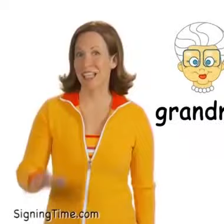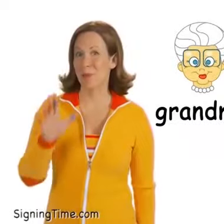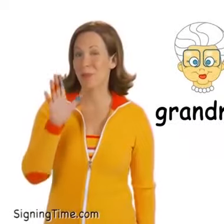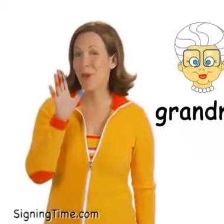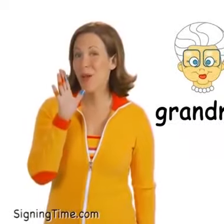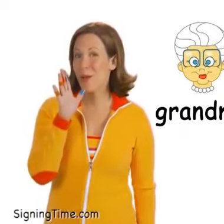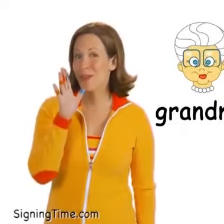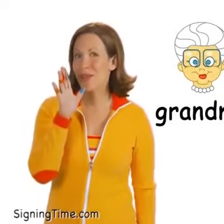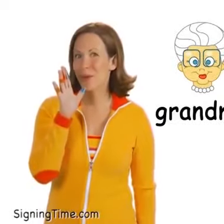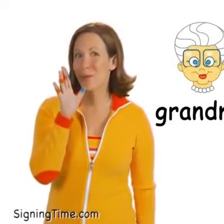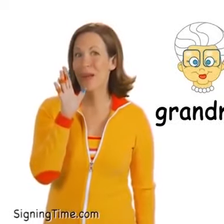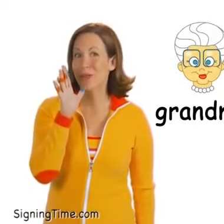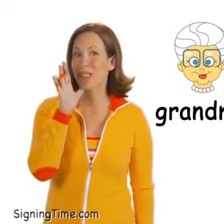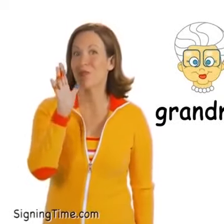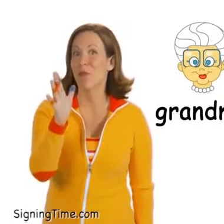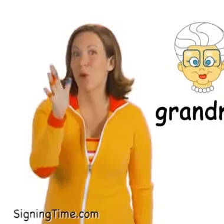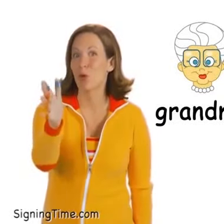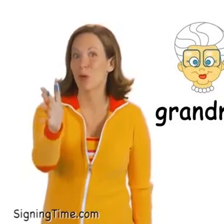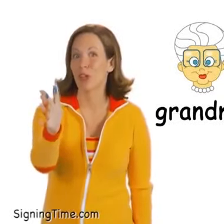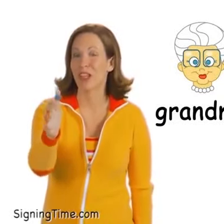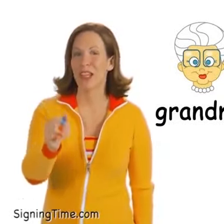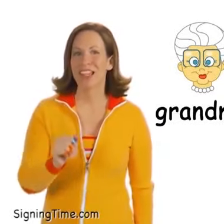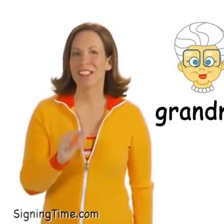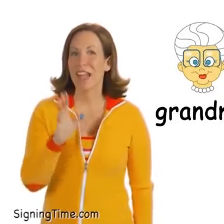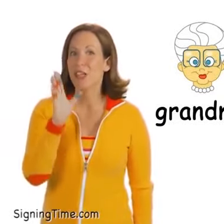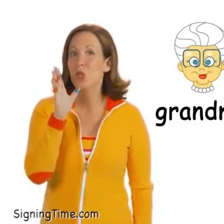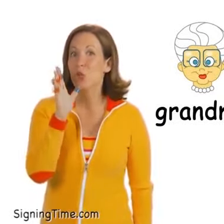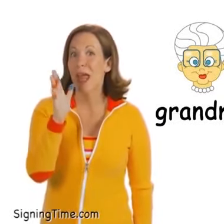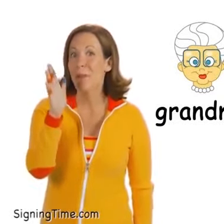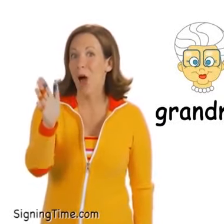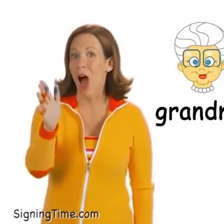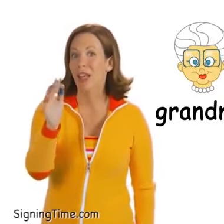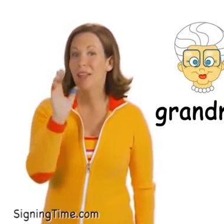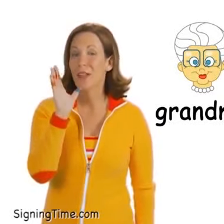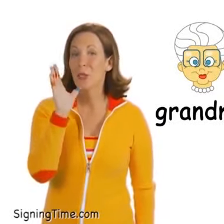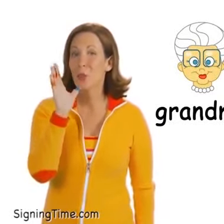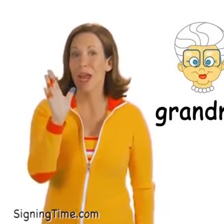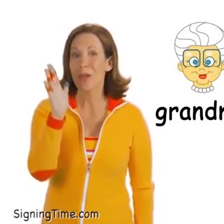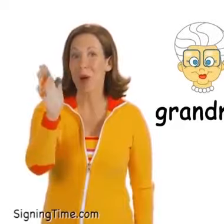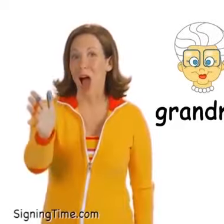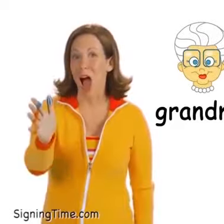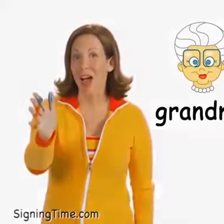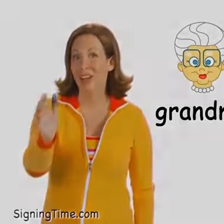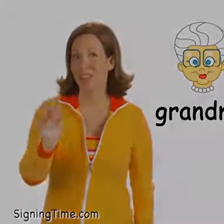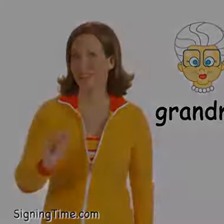Same as mom, but bounce it forward. Sign grandma. Grandma.